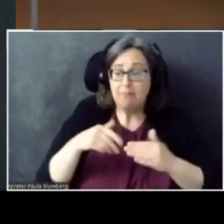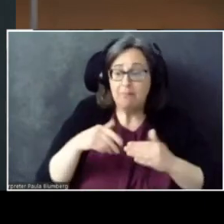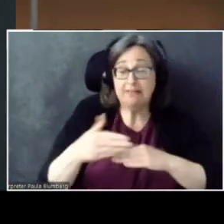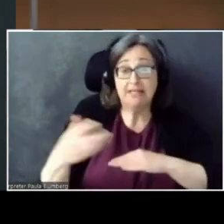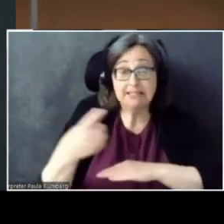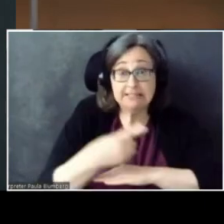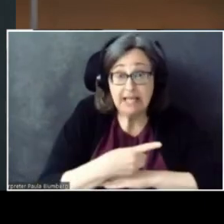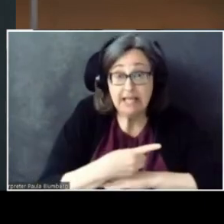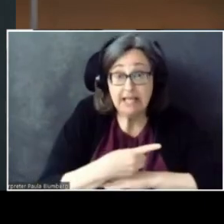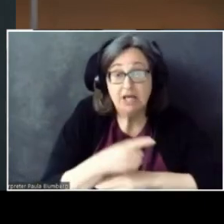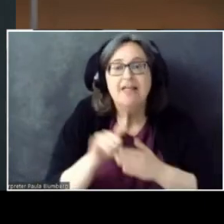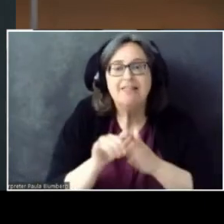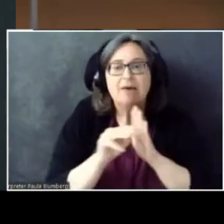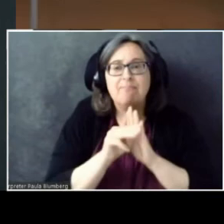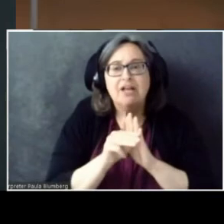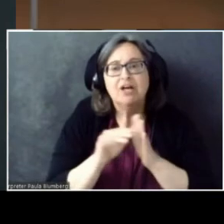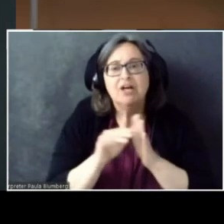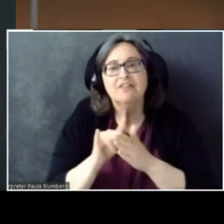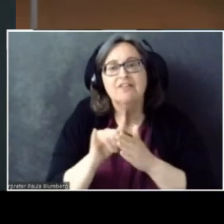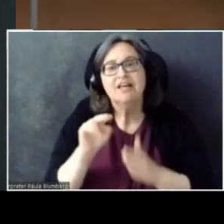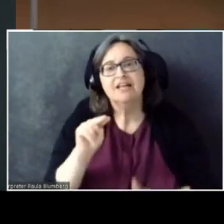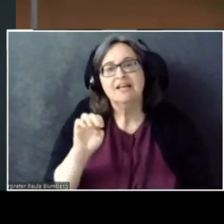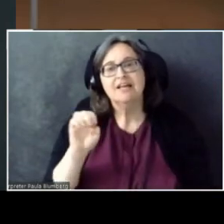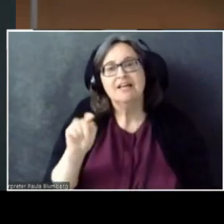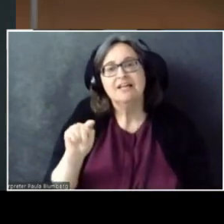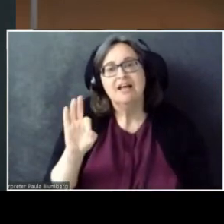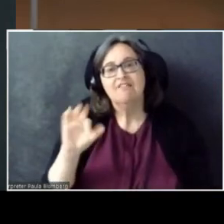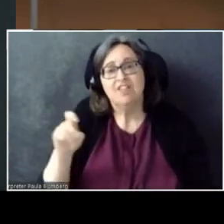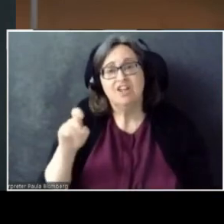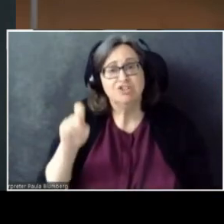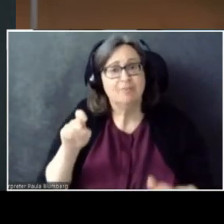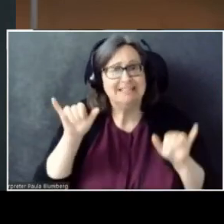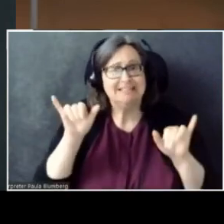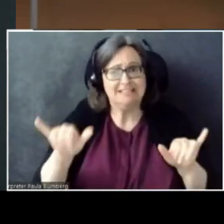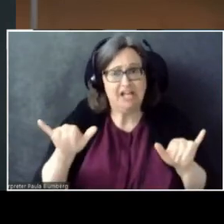that model or that Netflix screen should be in the same place, in your house or in your